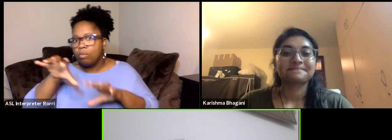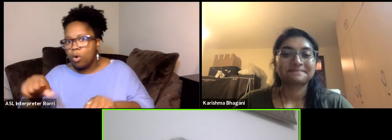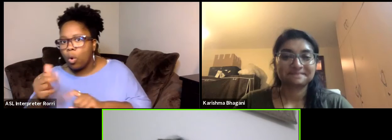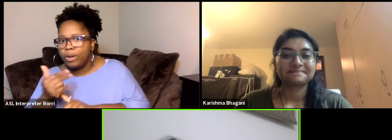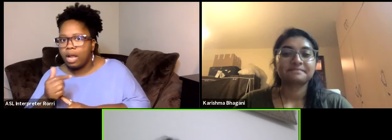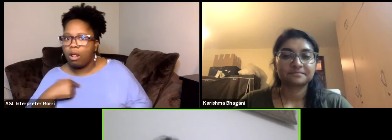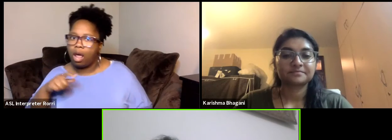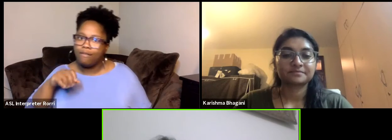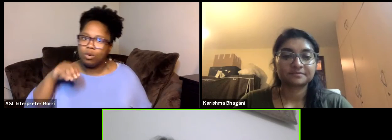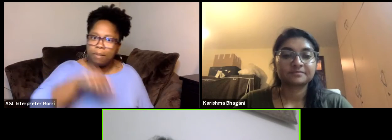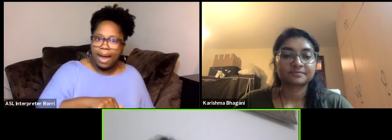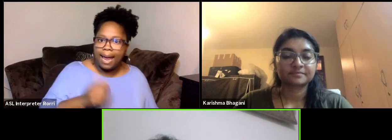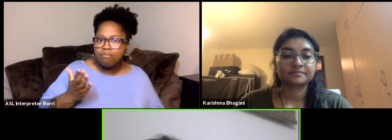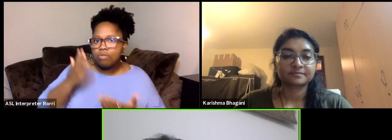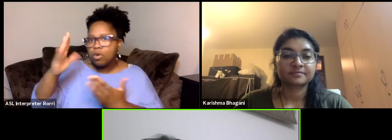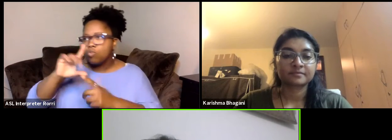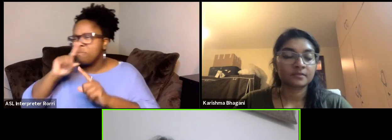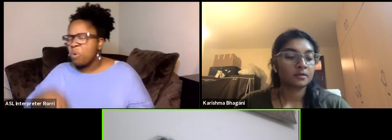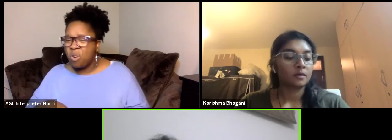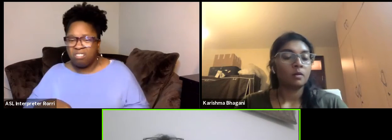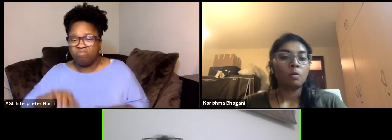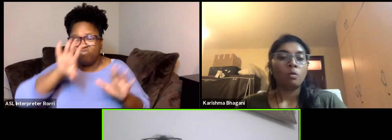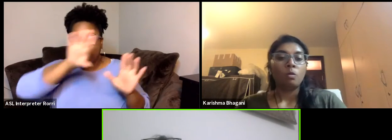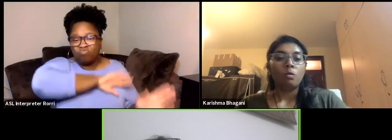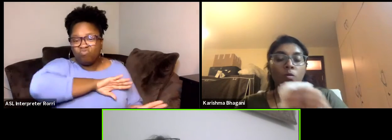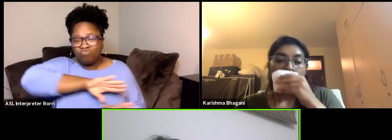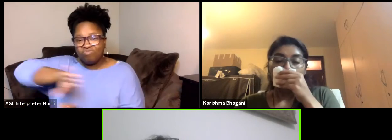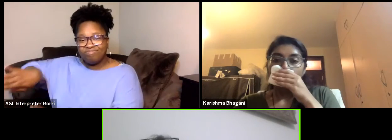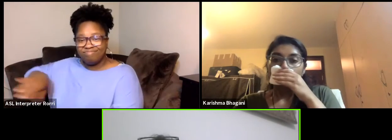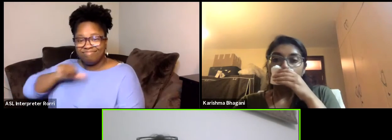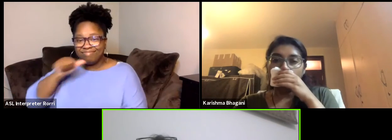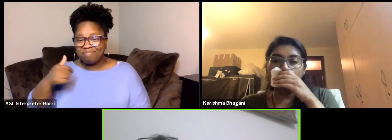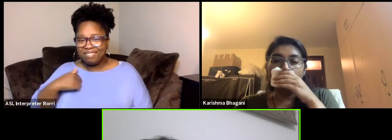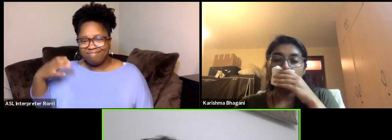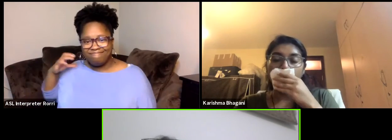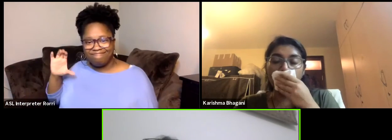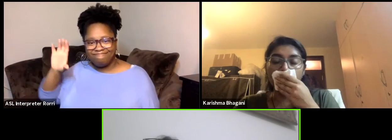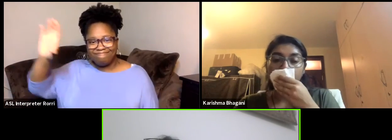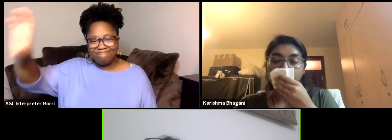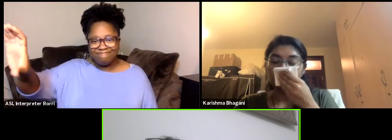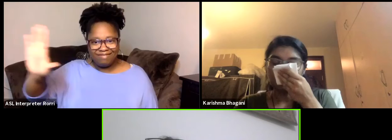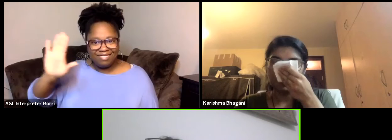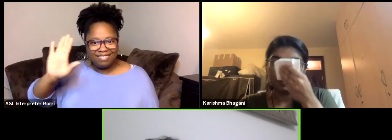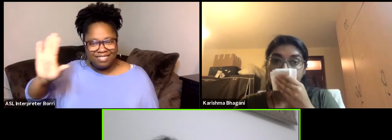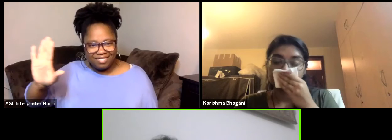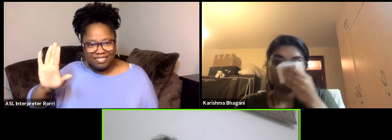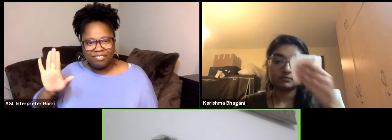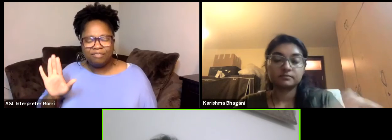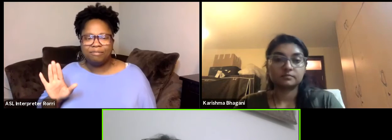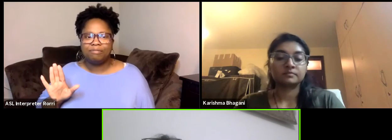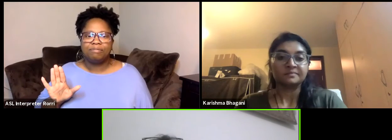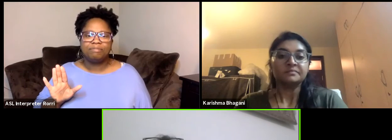proposal report I got, I went out of that and I get my... Of course it was small.